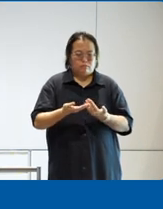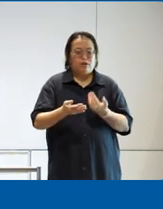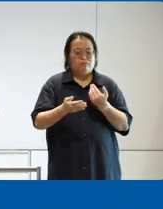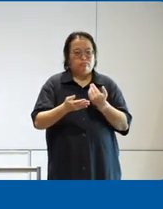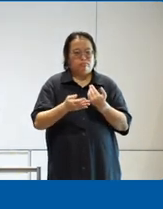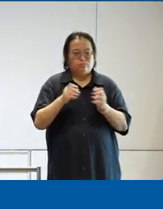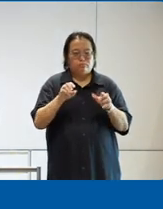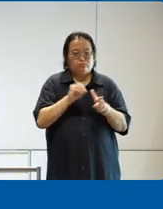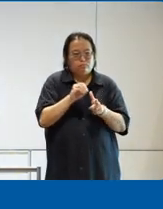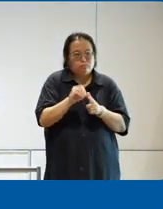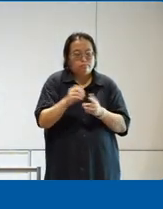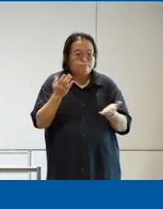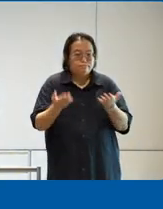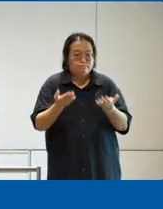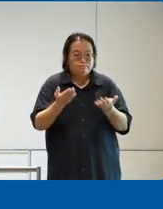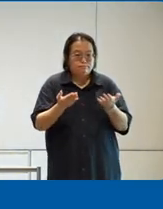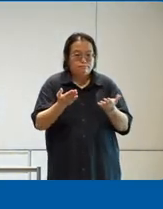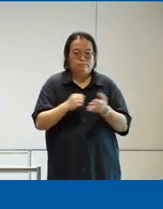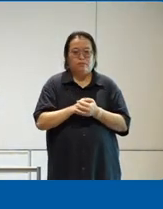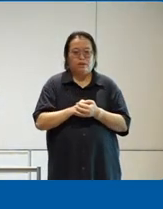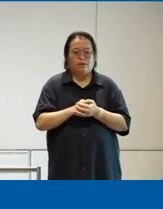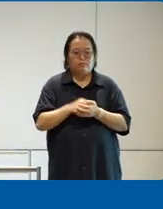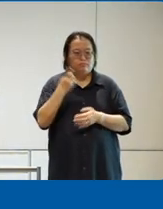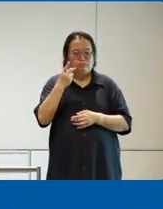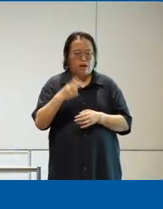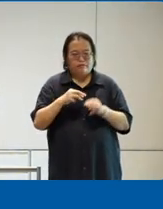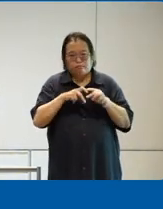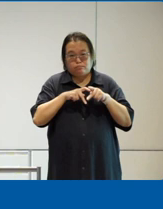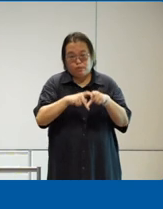it could be something that is semi-permanent it could be something that may be afflicting